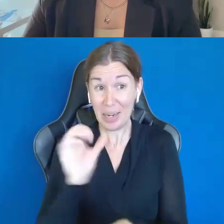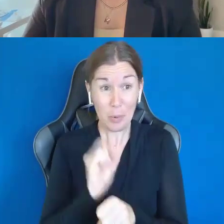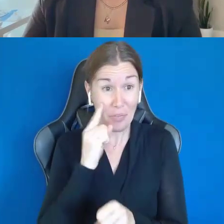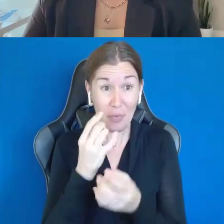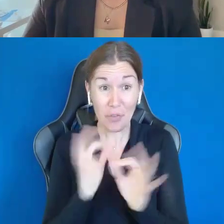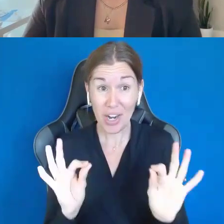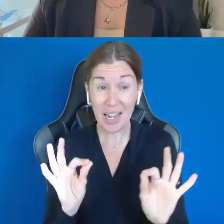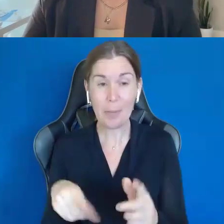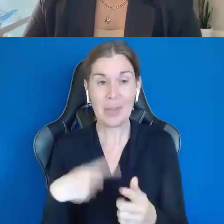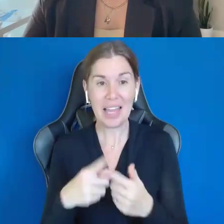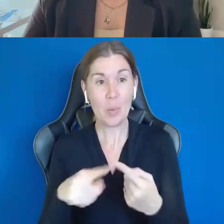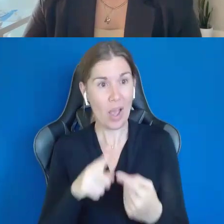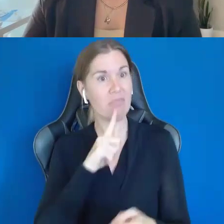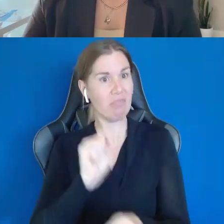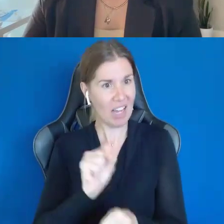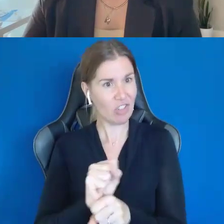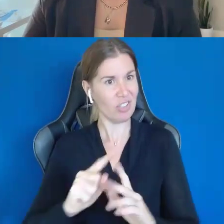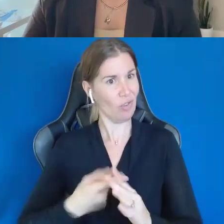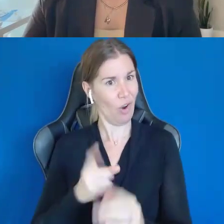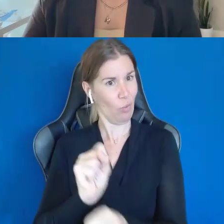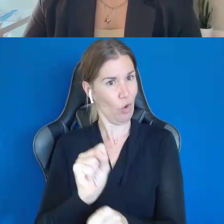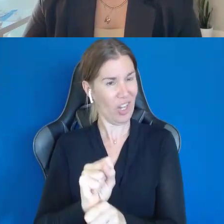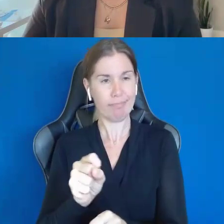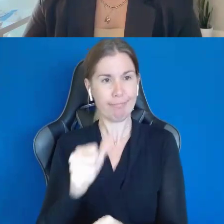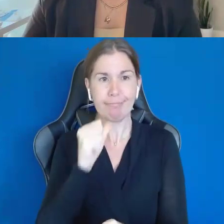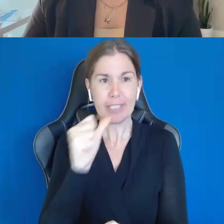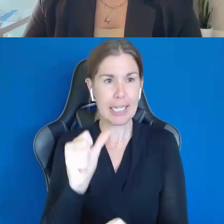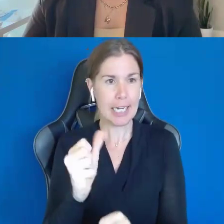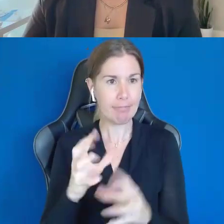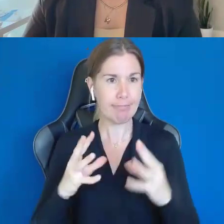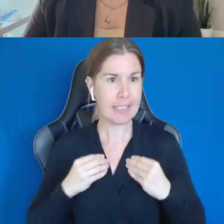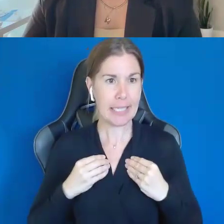Then when it was time and you know, Michael had the expectation that, you know, he did